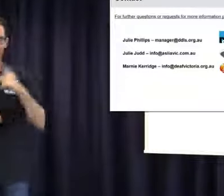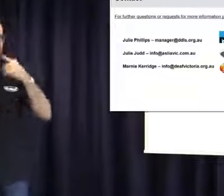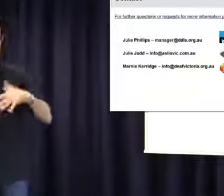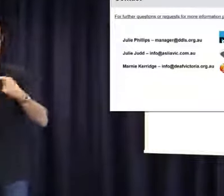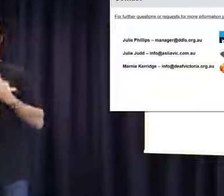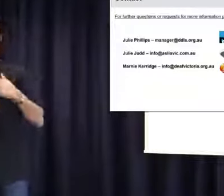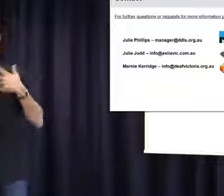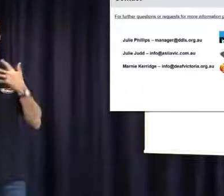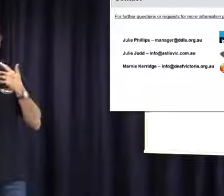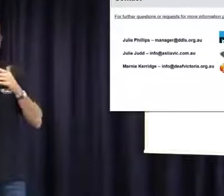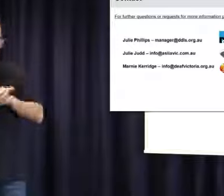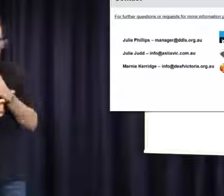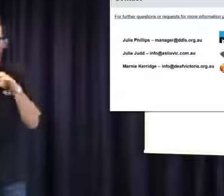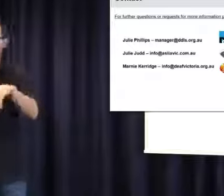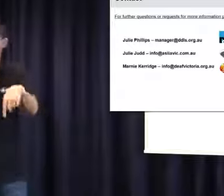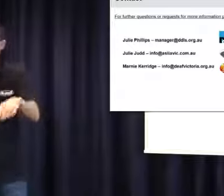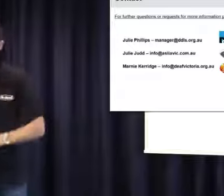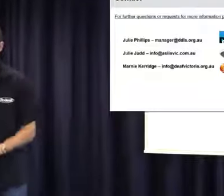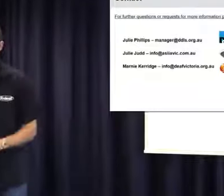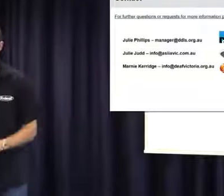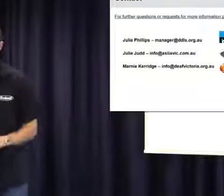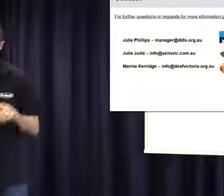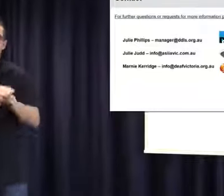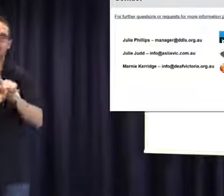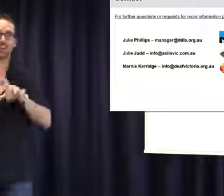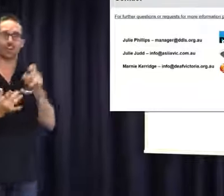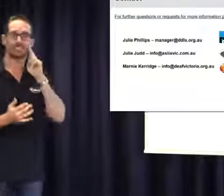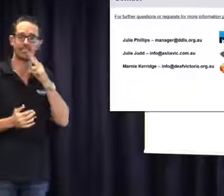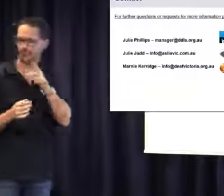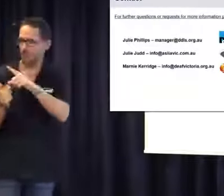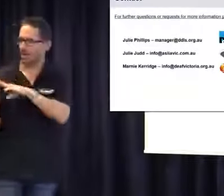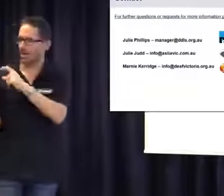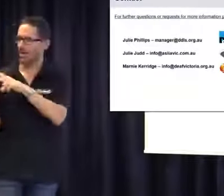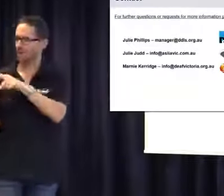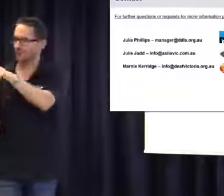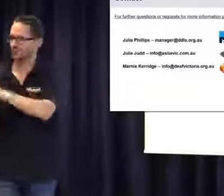who is lucky or unlucky, and I personally feel honoured to be part of today's session.